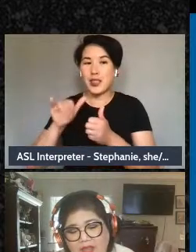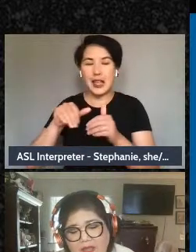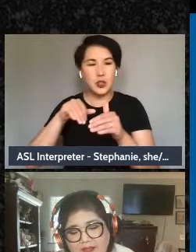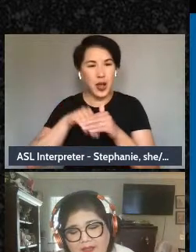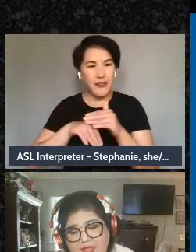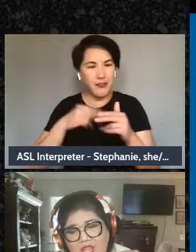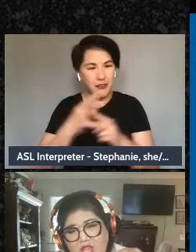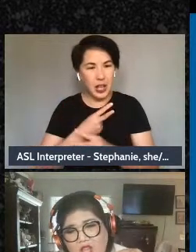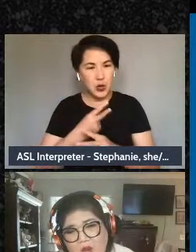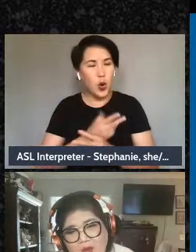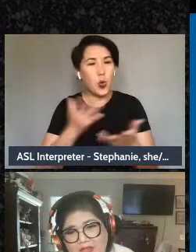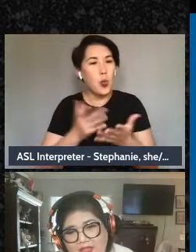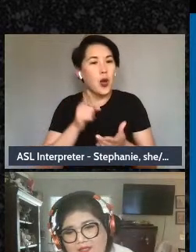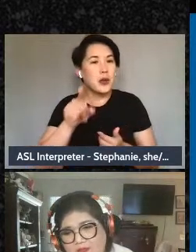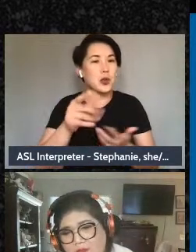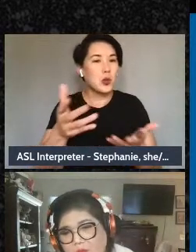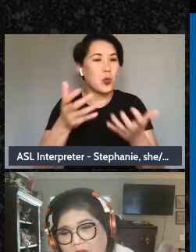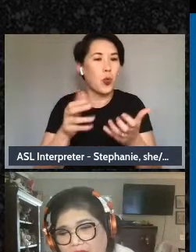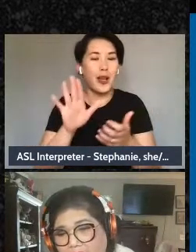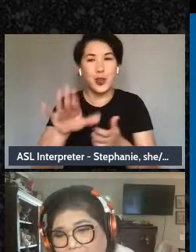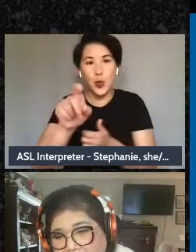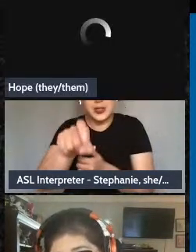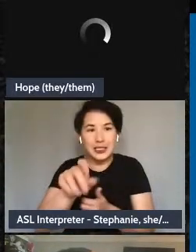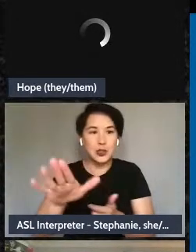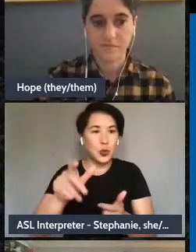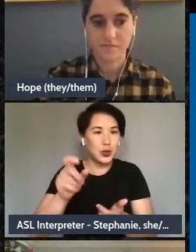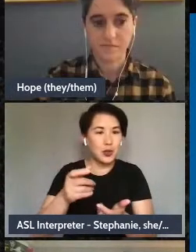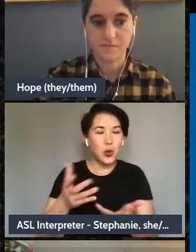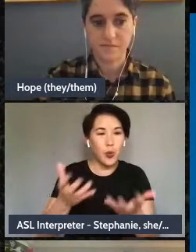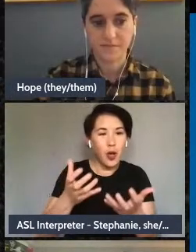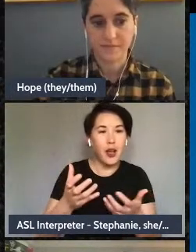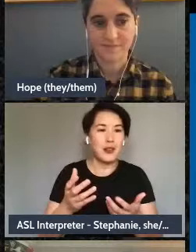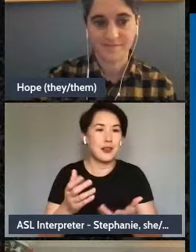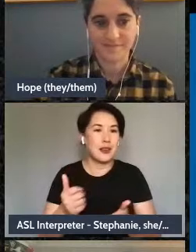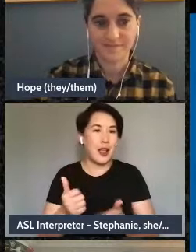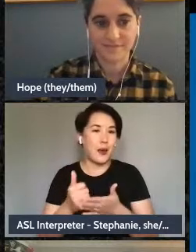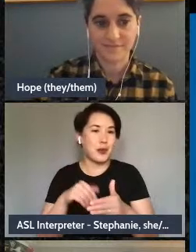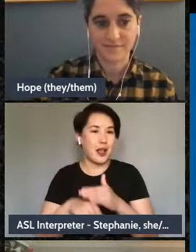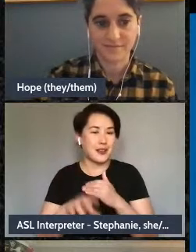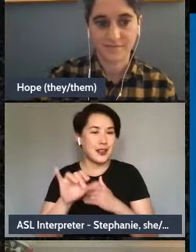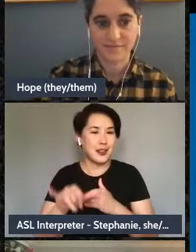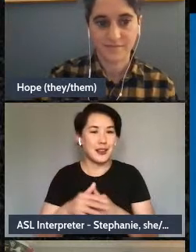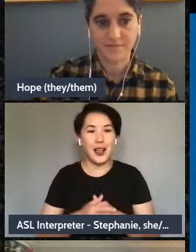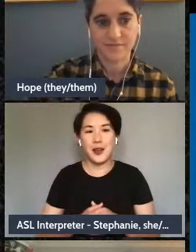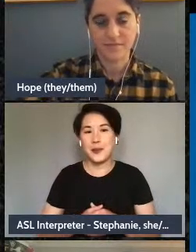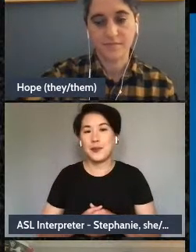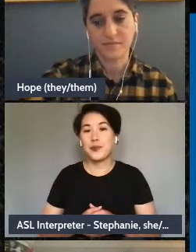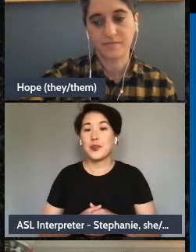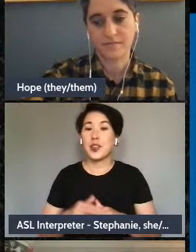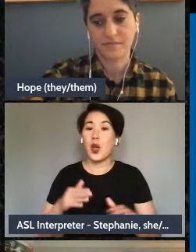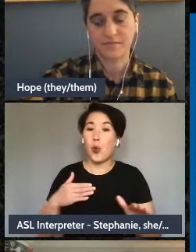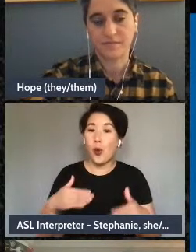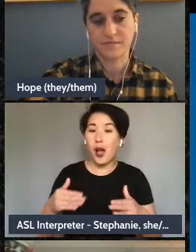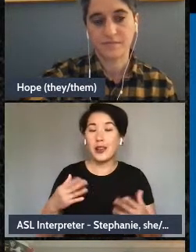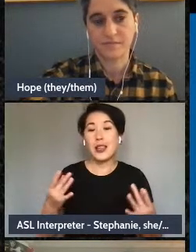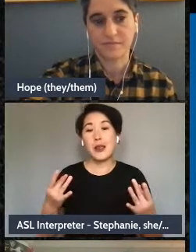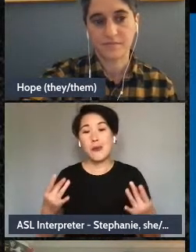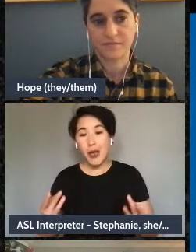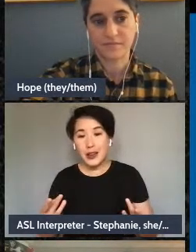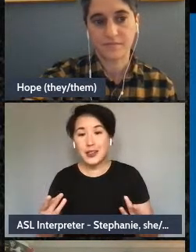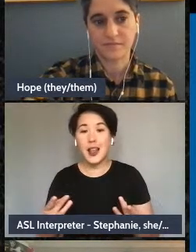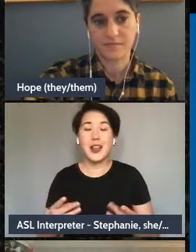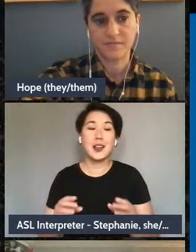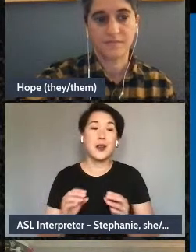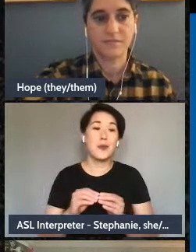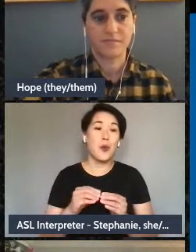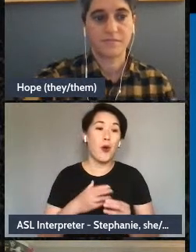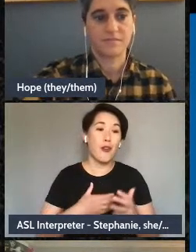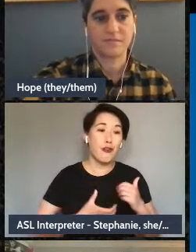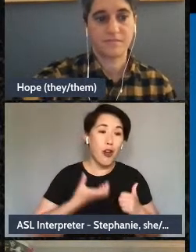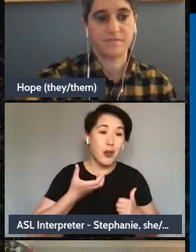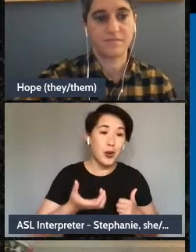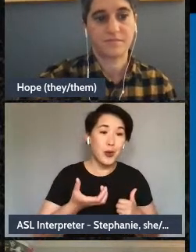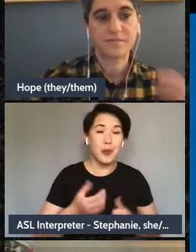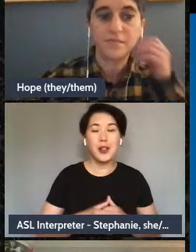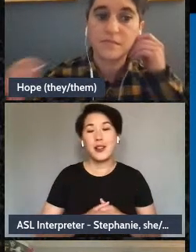assessing your needs so it's really nice you have walking and meditating being more vulnerable yes